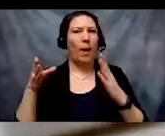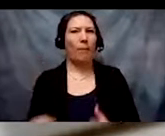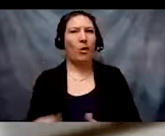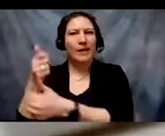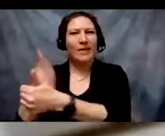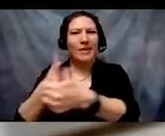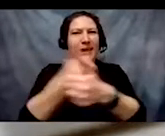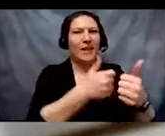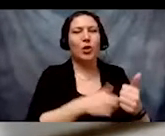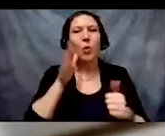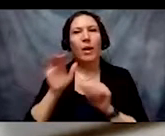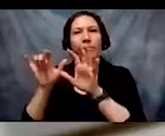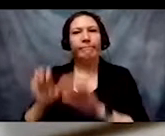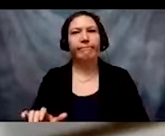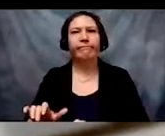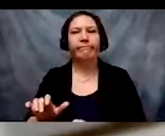the chat so choose a reporter